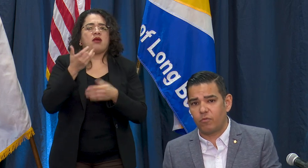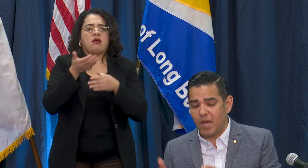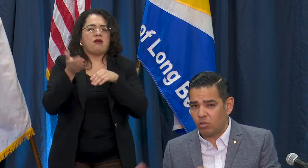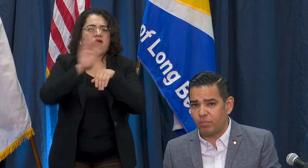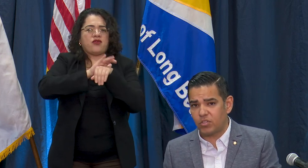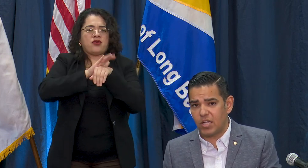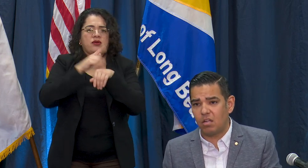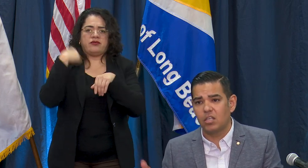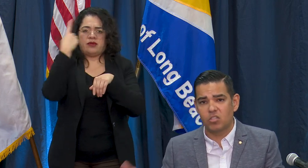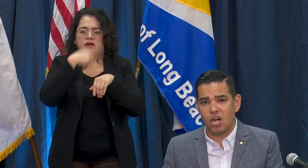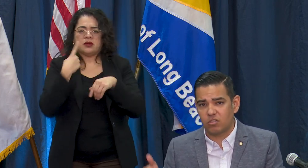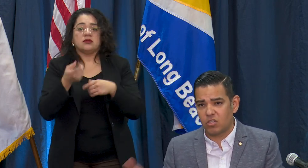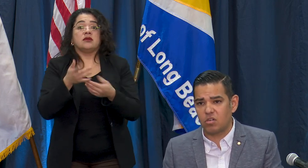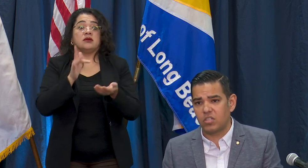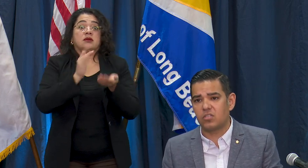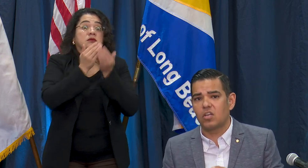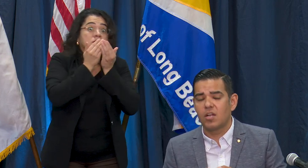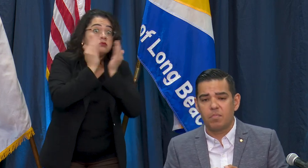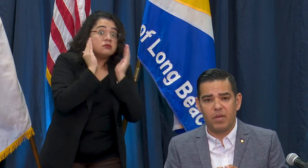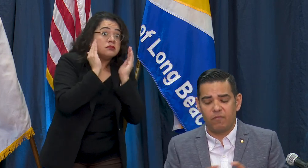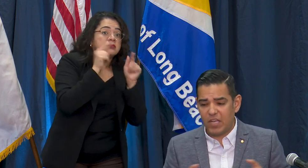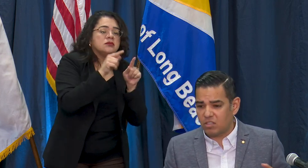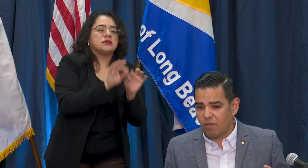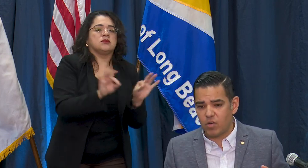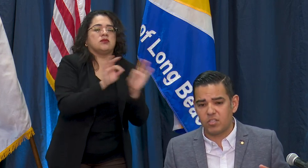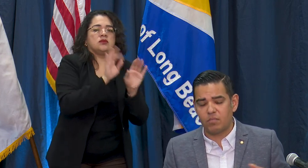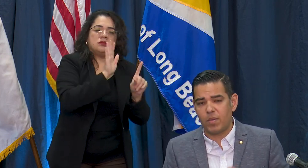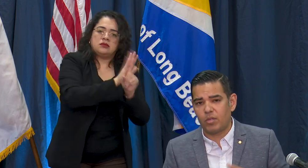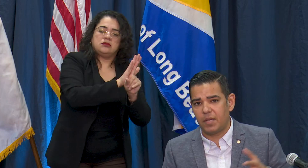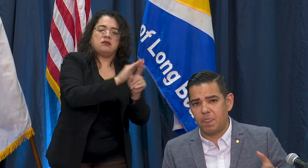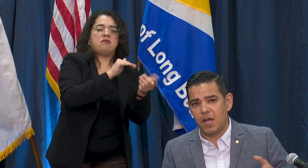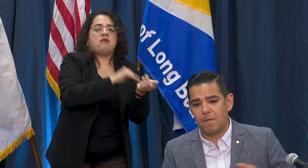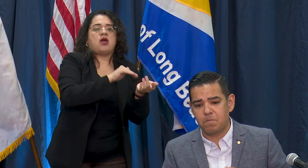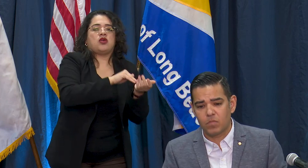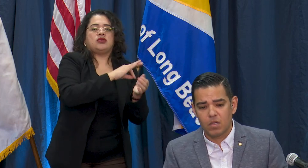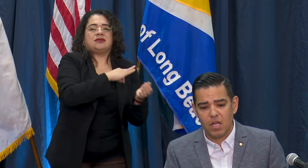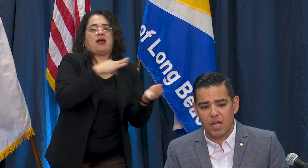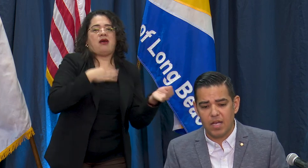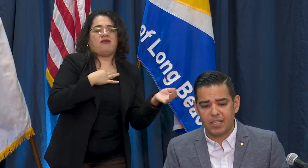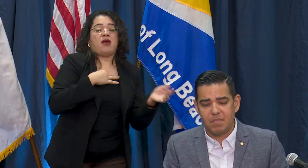for medical personnel, doctors, and nurses. But face coverings that people can